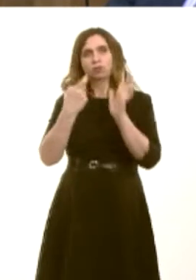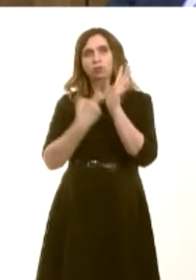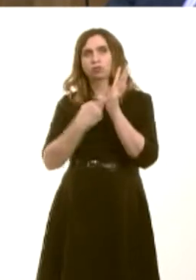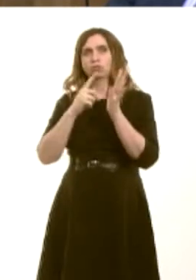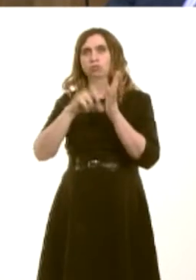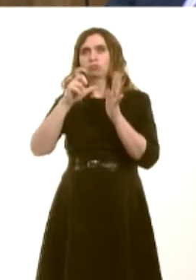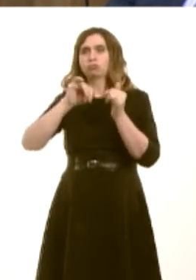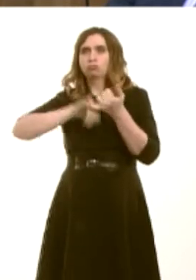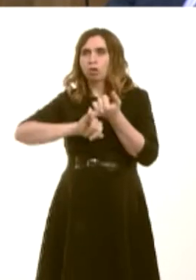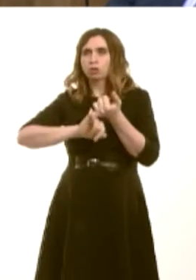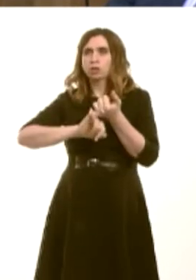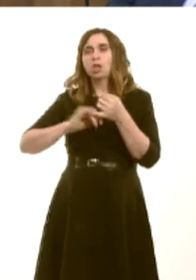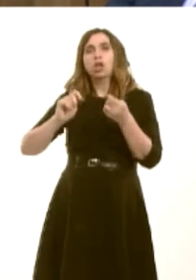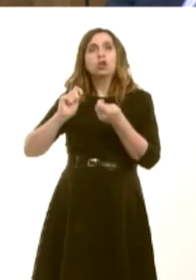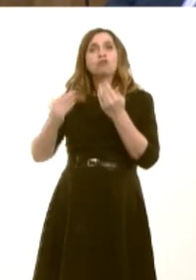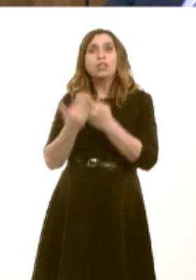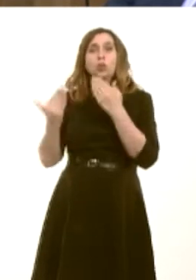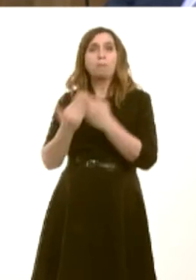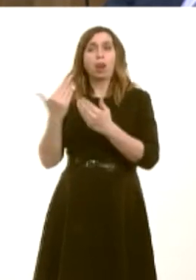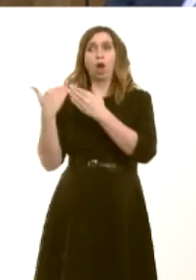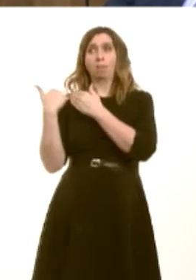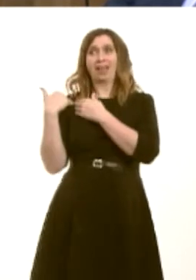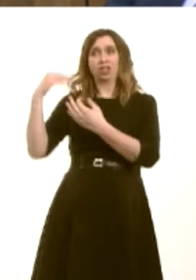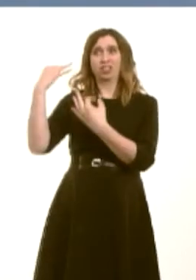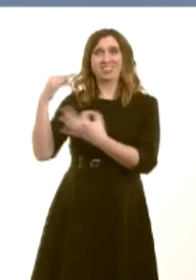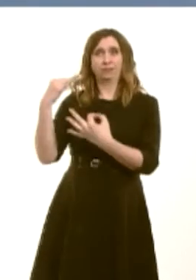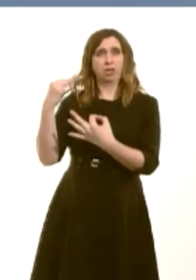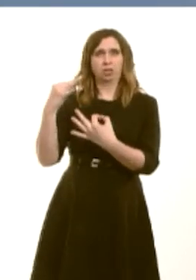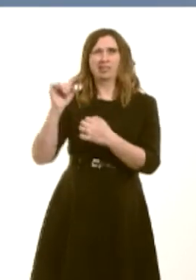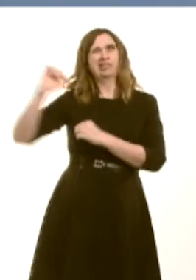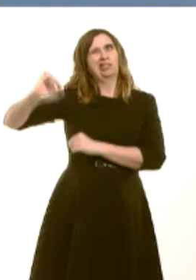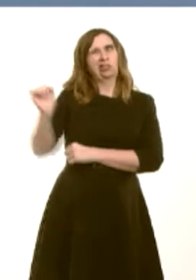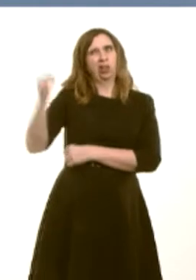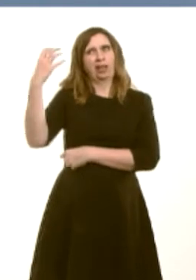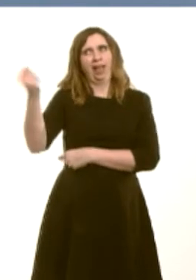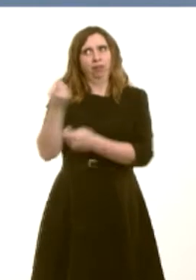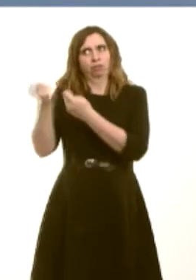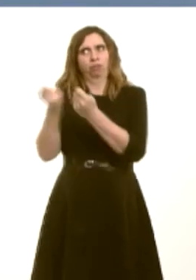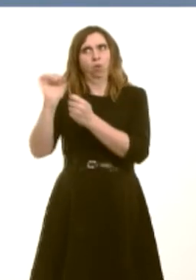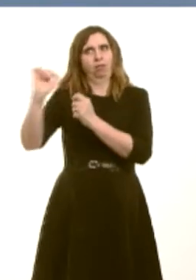certificatesóas Scotland does, and that means weíre not able to offer as much money as Scotland does, because of their control of their subsidy regime. Thatís why Scotland